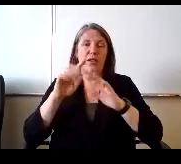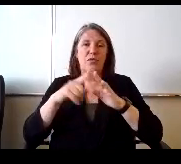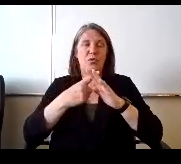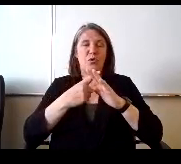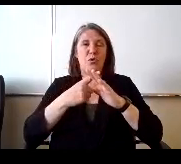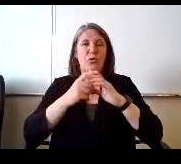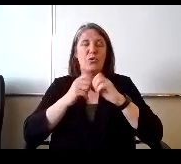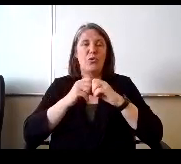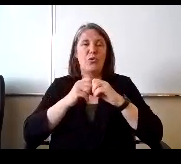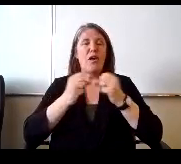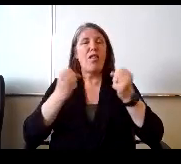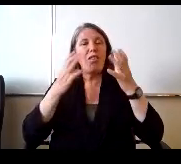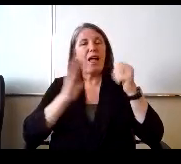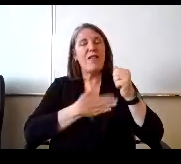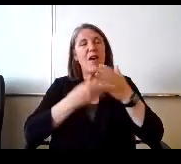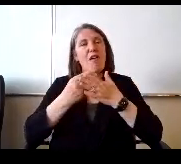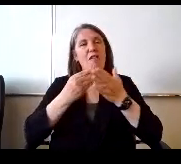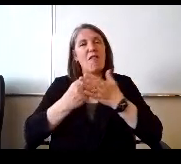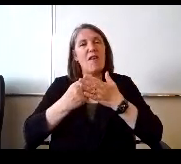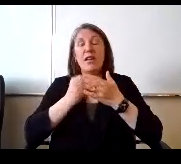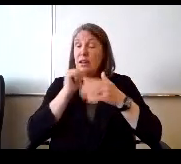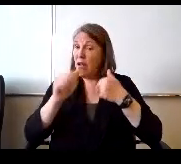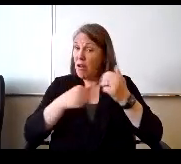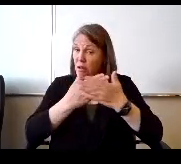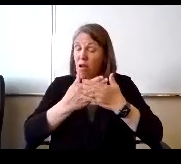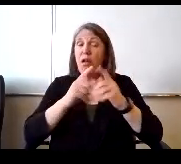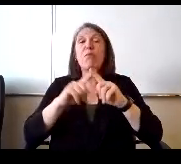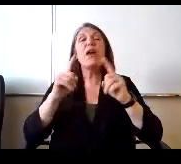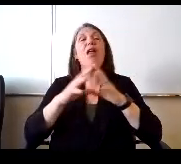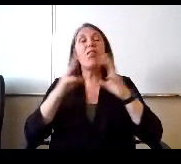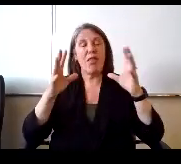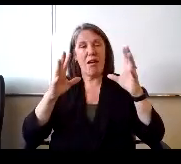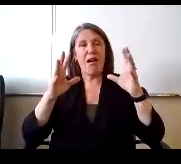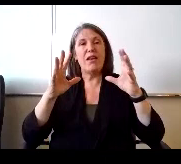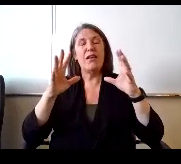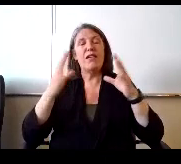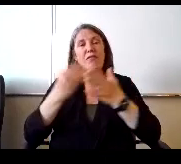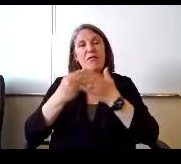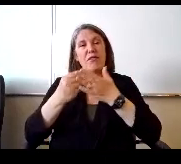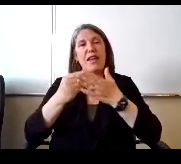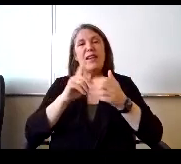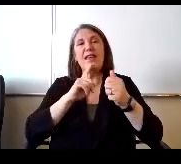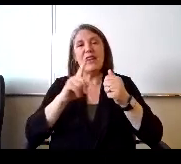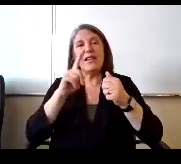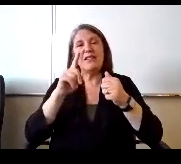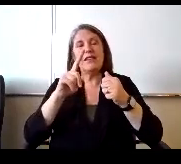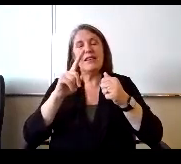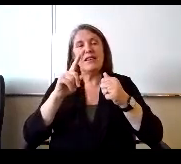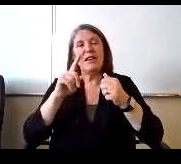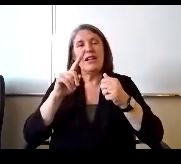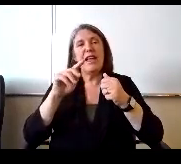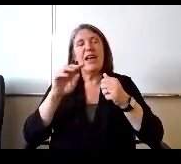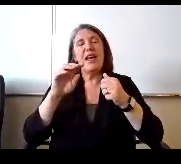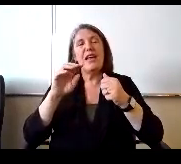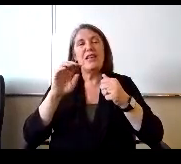A lot of our funding sources, not all, but a lot of our funding sources. It is the elementary and secondary